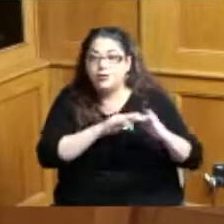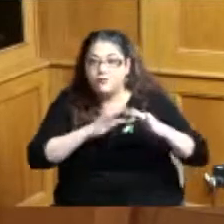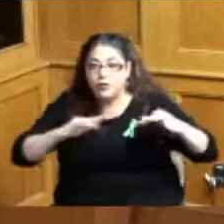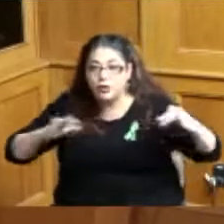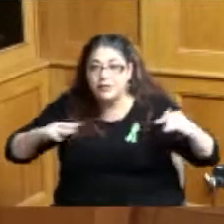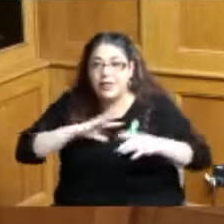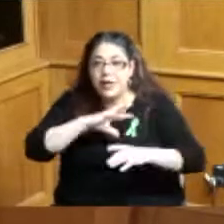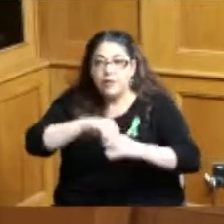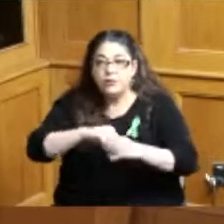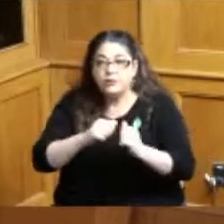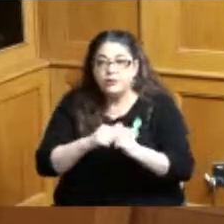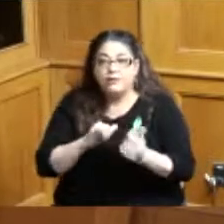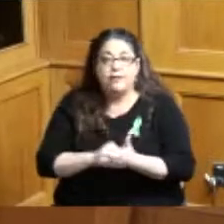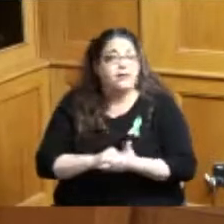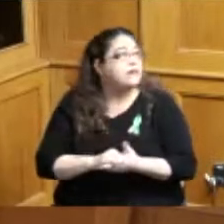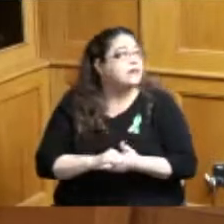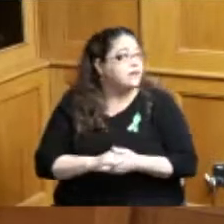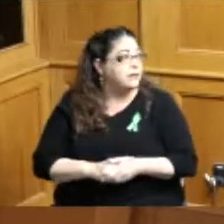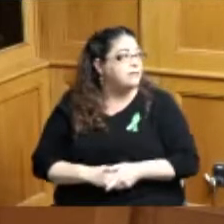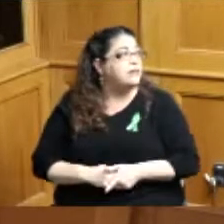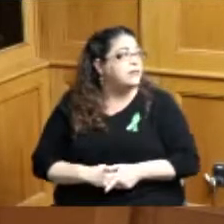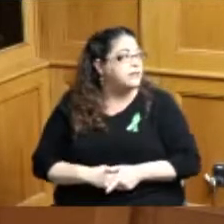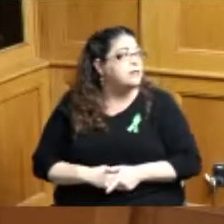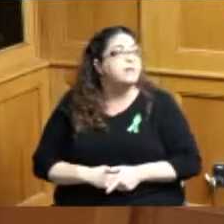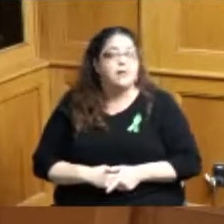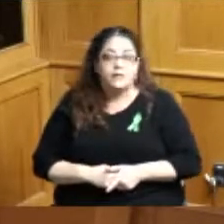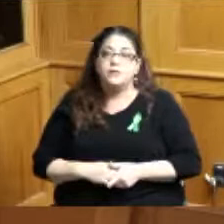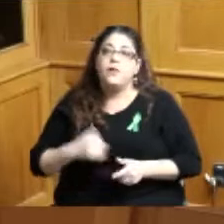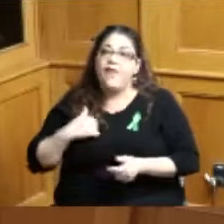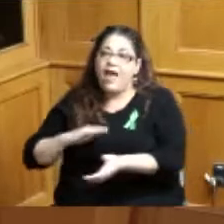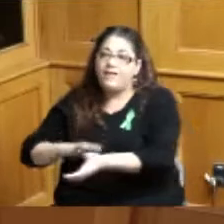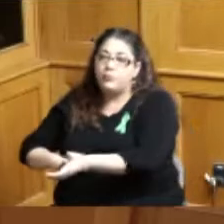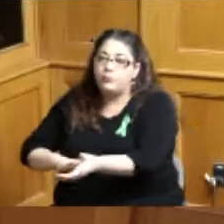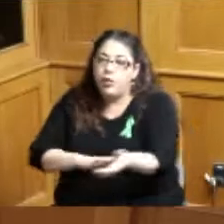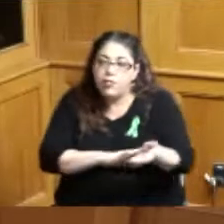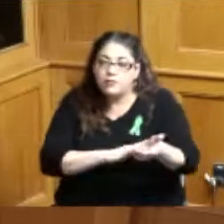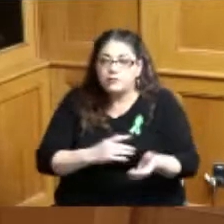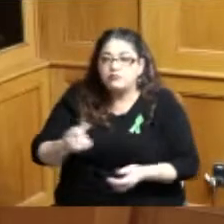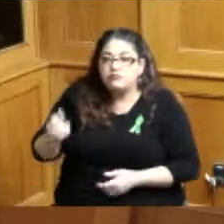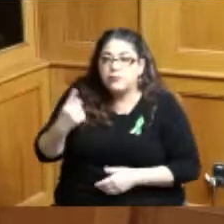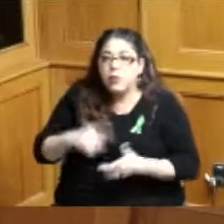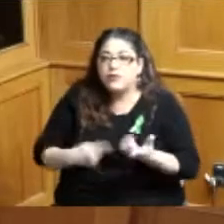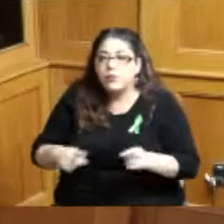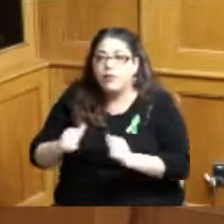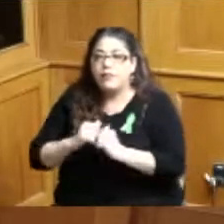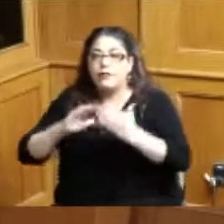group because they have the pulse of what's going on in the community so great okay no